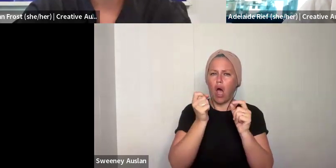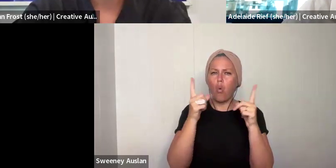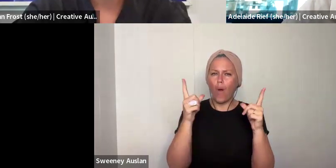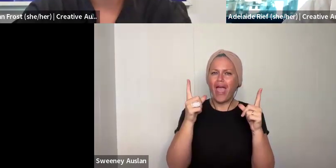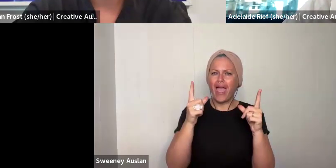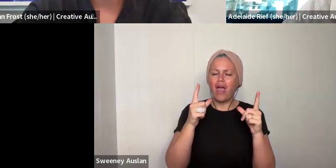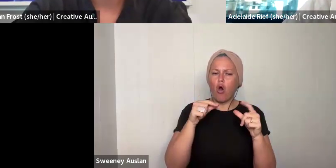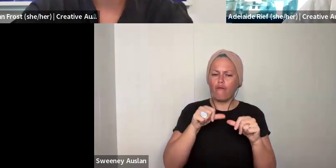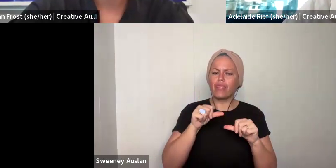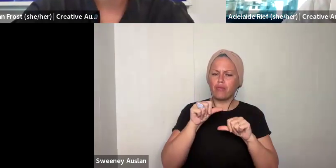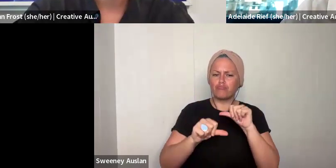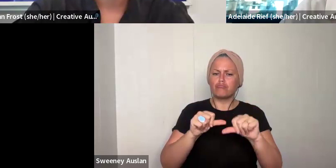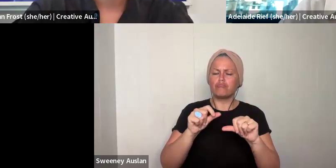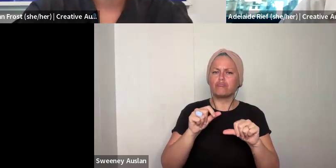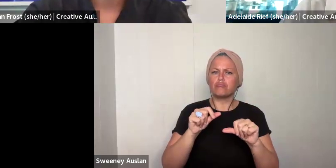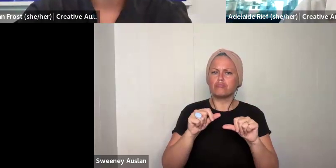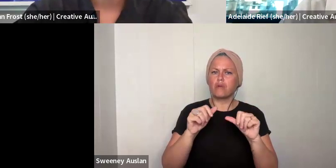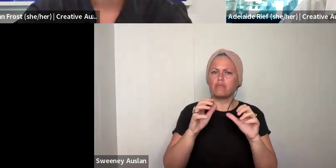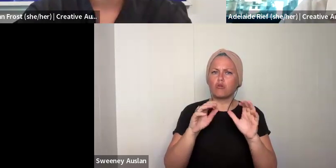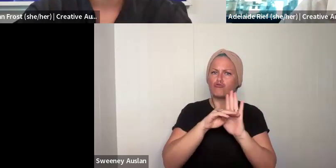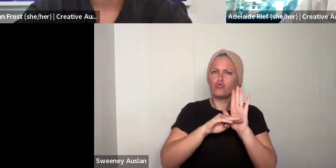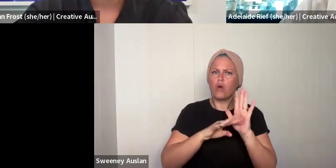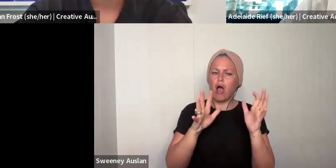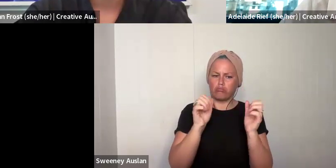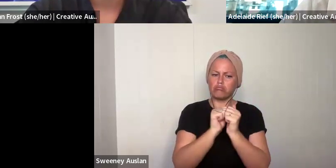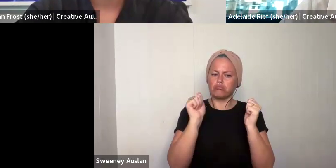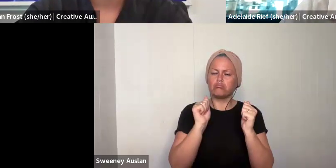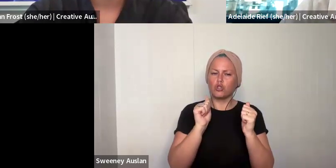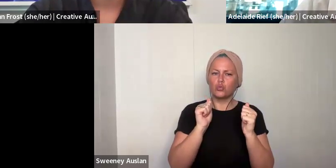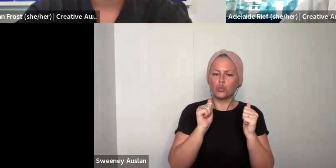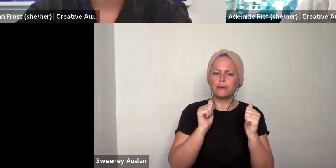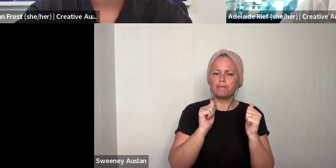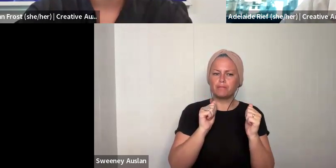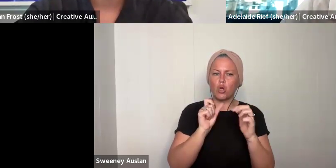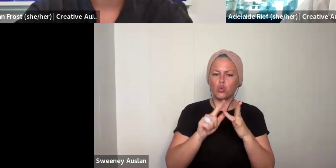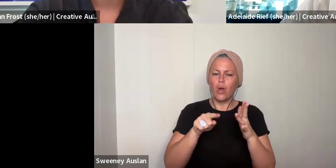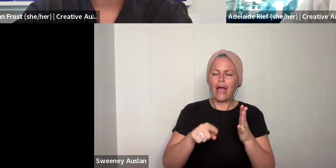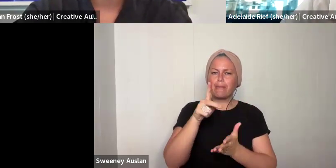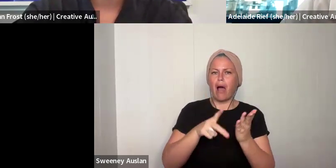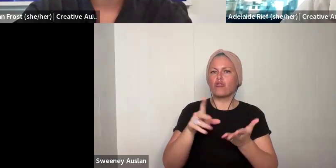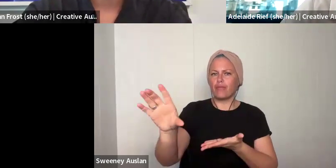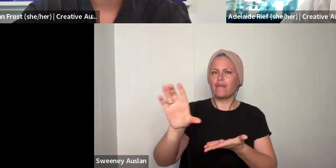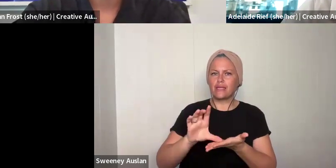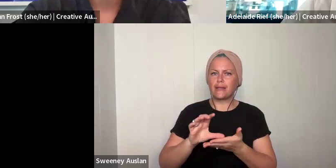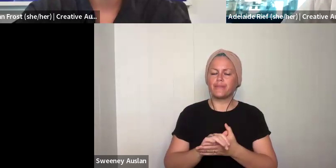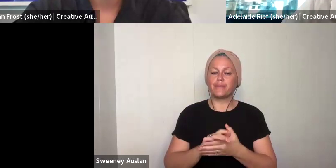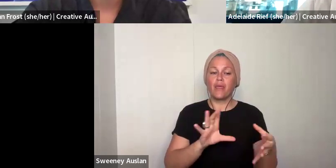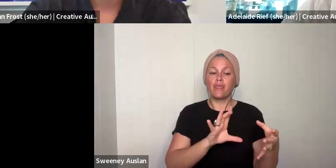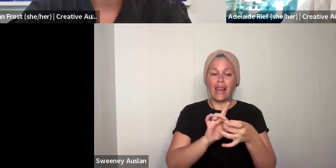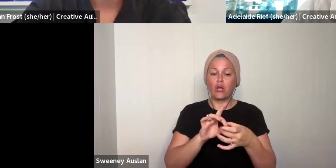generally aware of these protocols. and agreed to adhere to them as a condition of the funding.